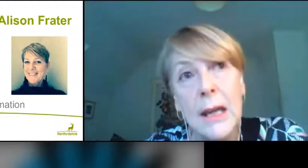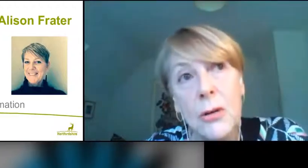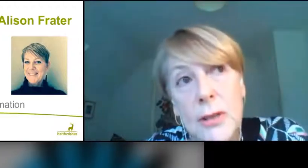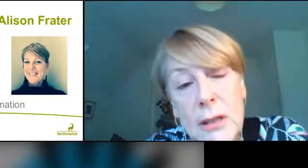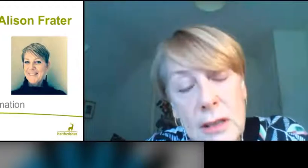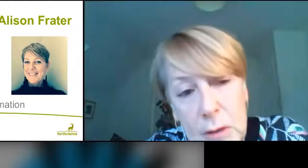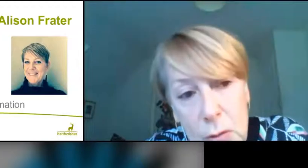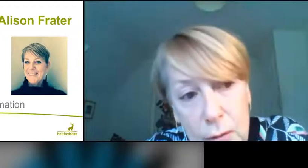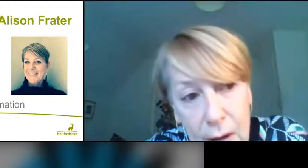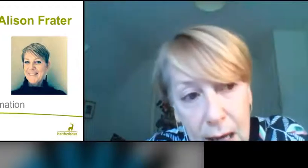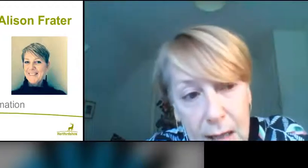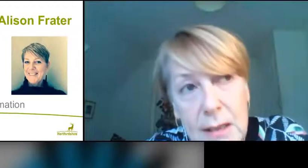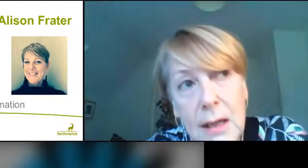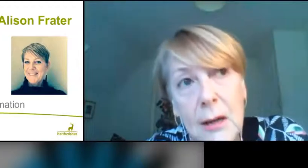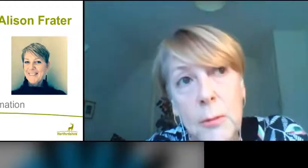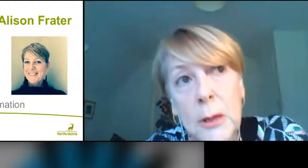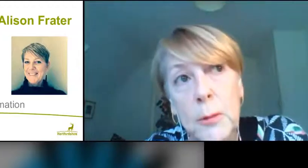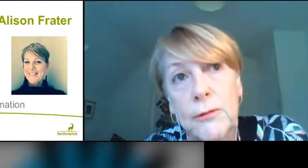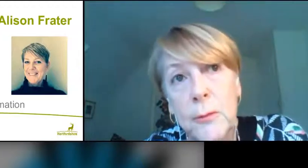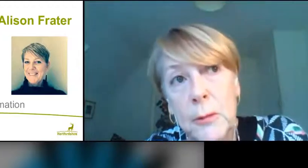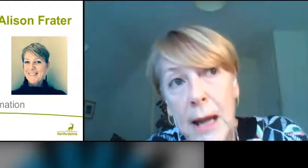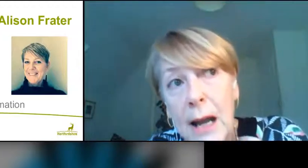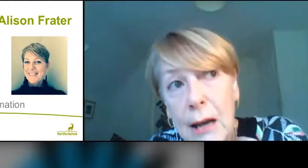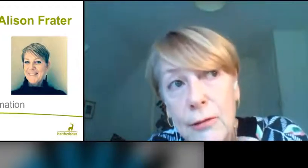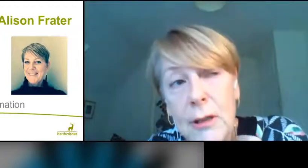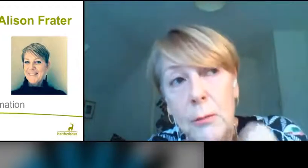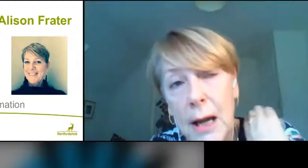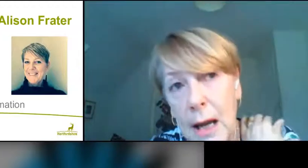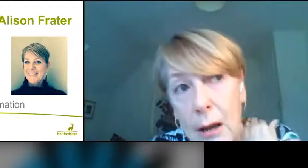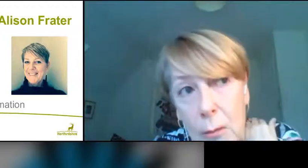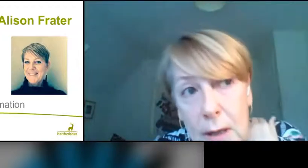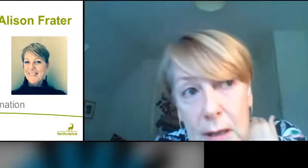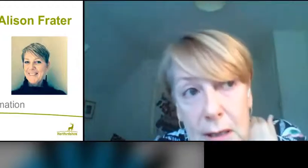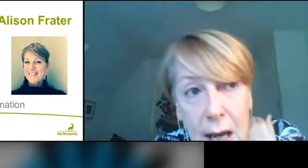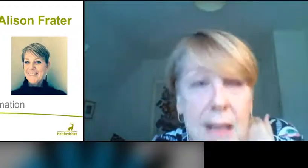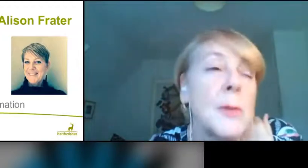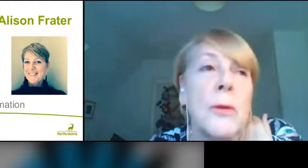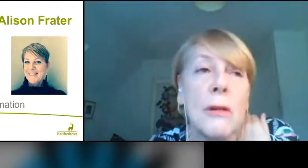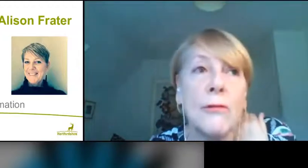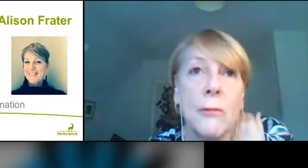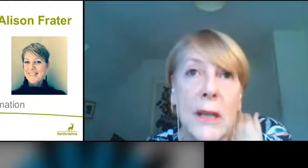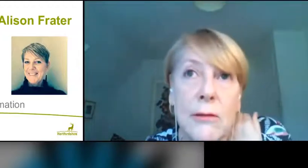It also seems to affect people from the Black African and Black Caribbean diaspora, and